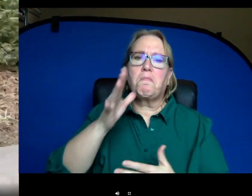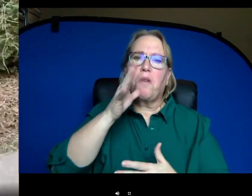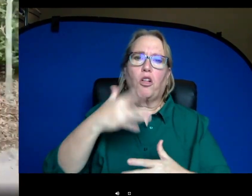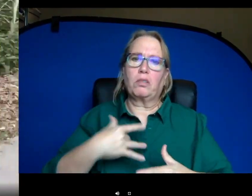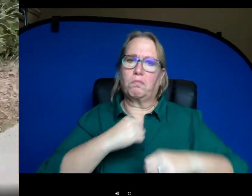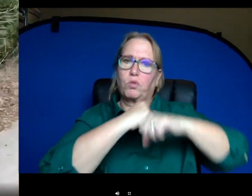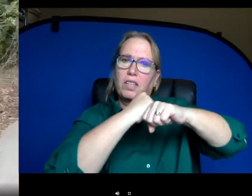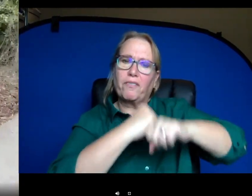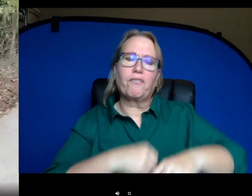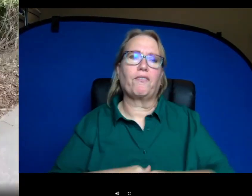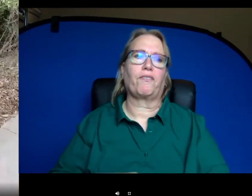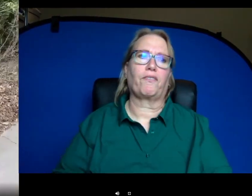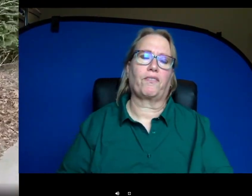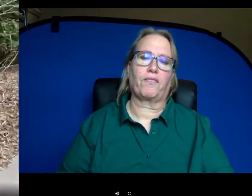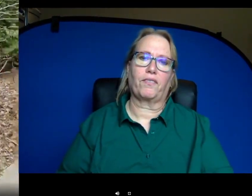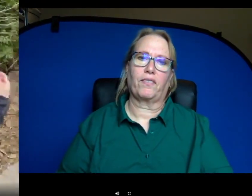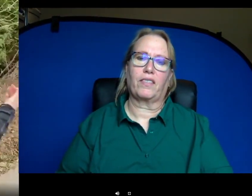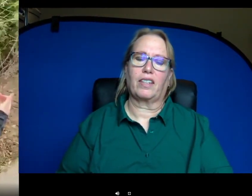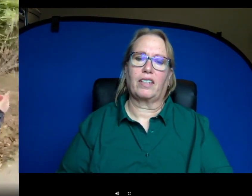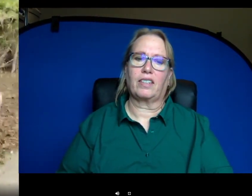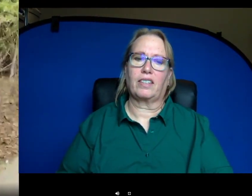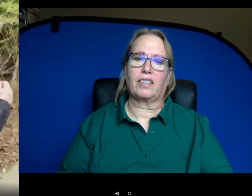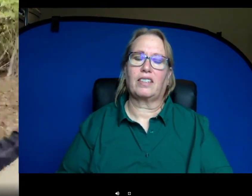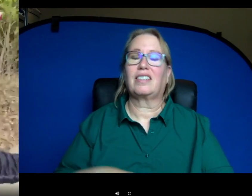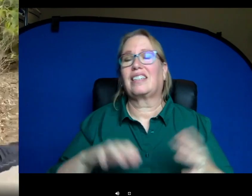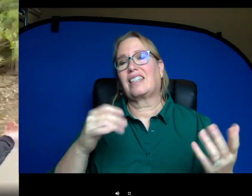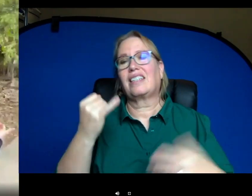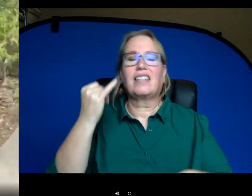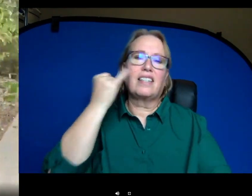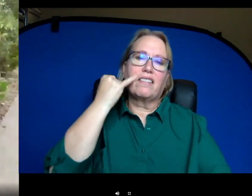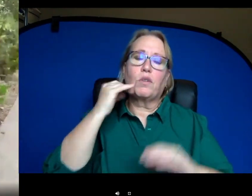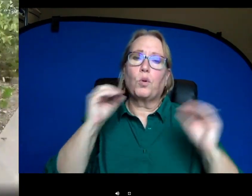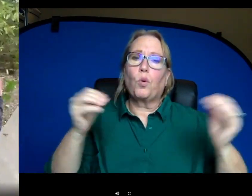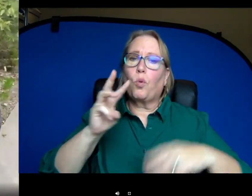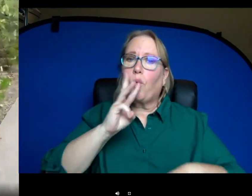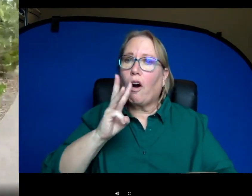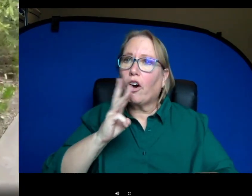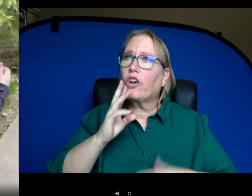hyenas or crocodiles. Unless there is something like a drought um and the hippos